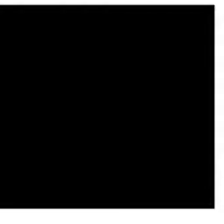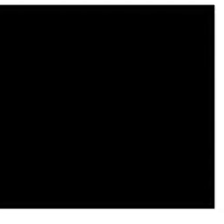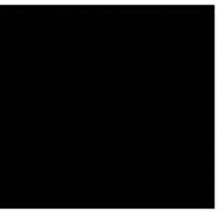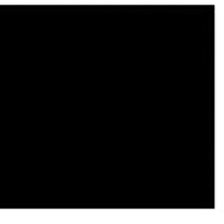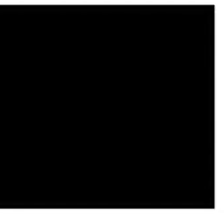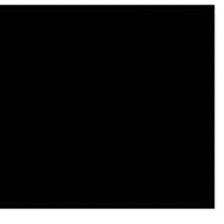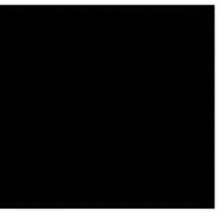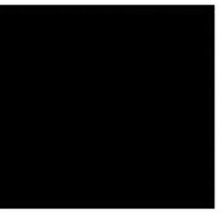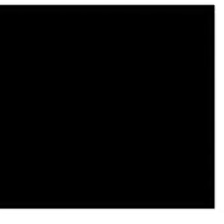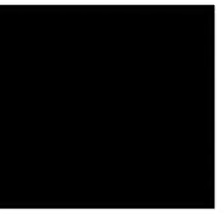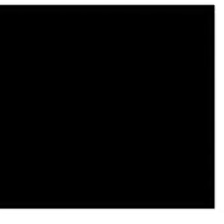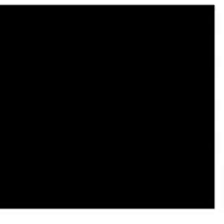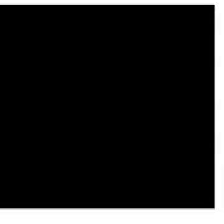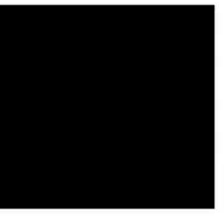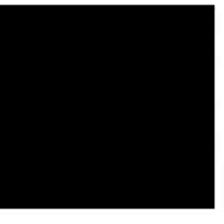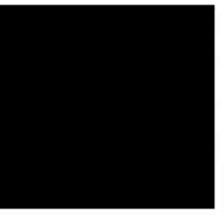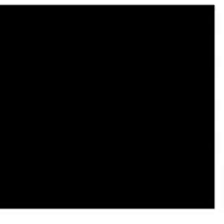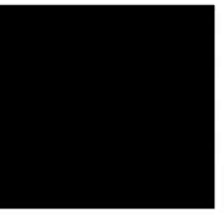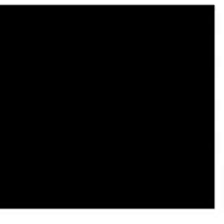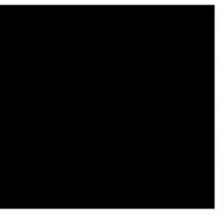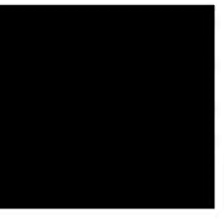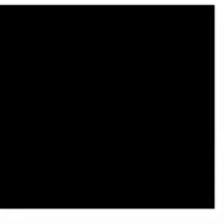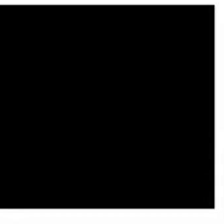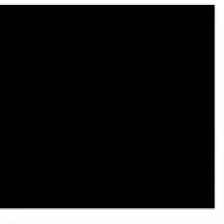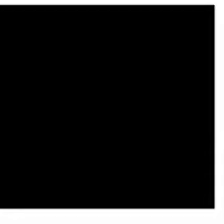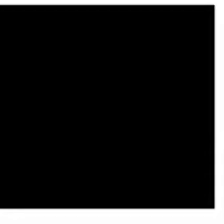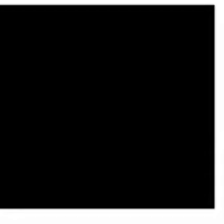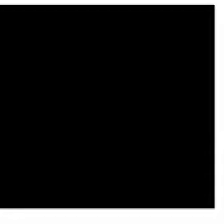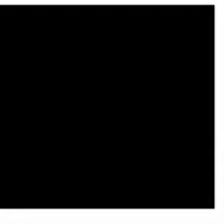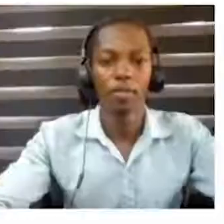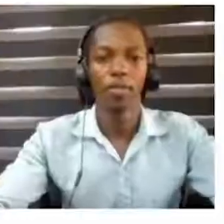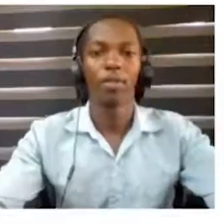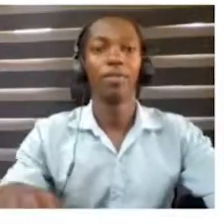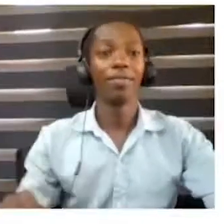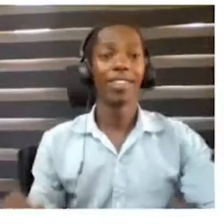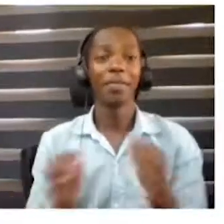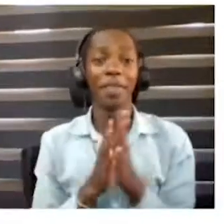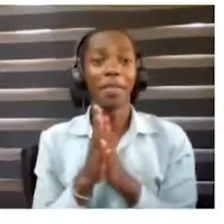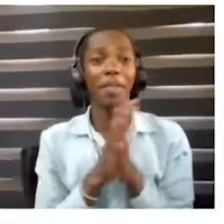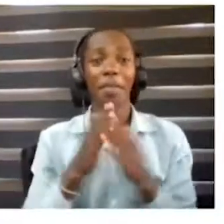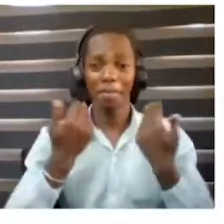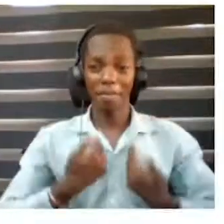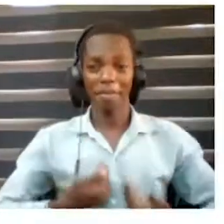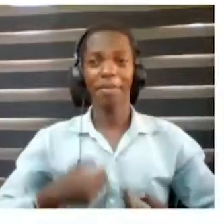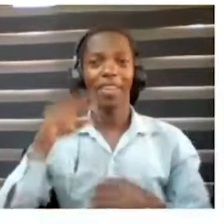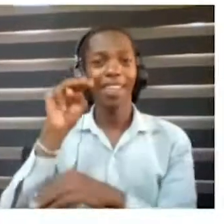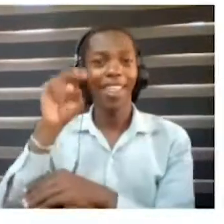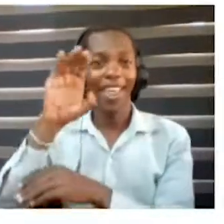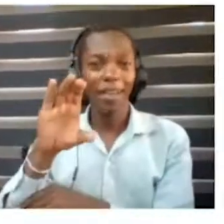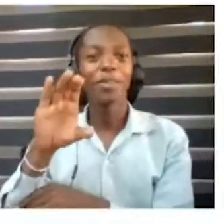Goodbye from me. Excellent.